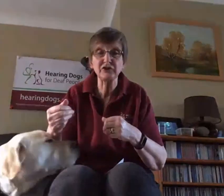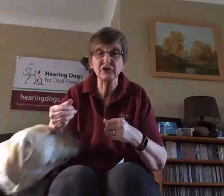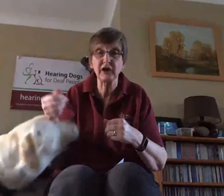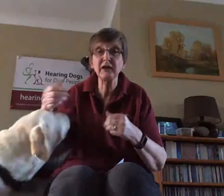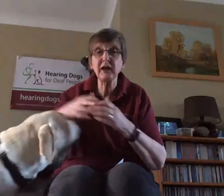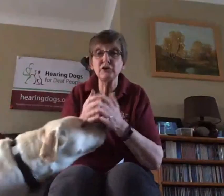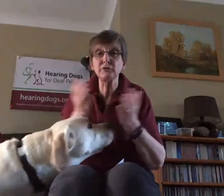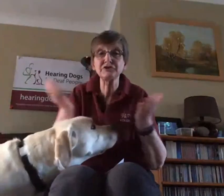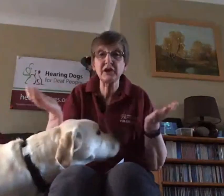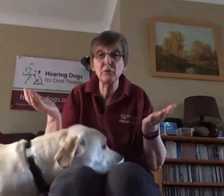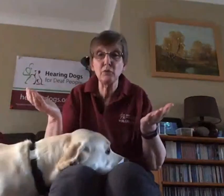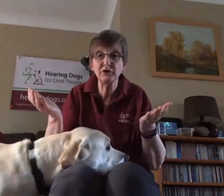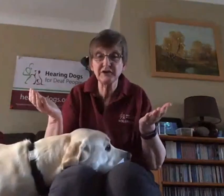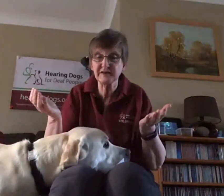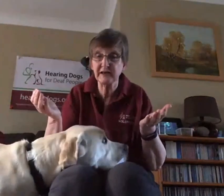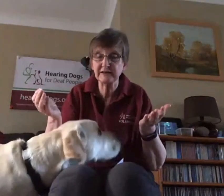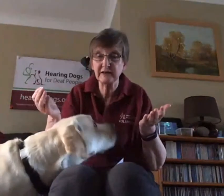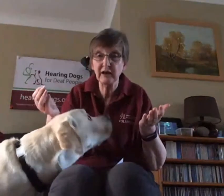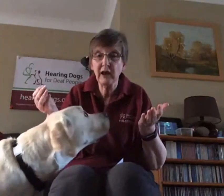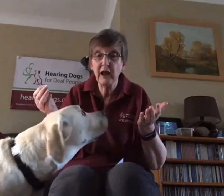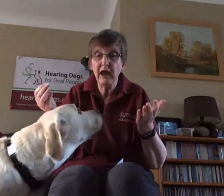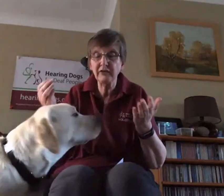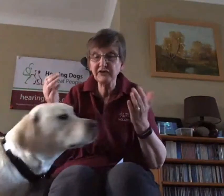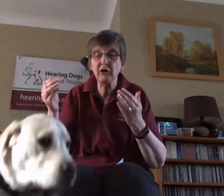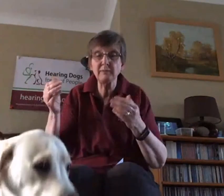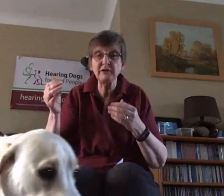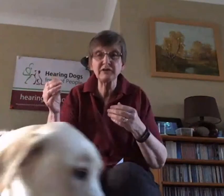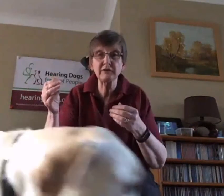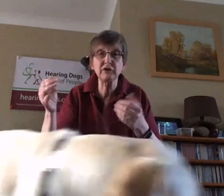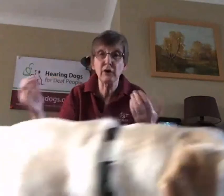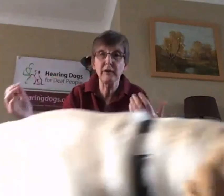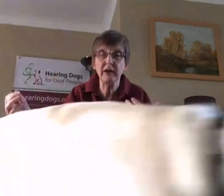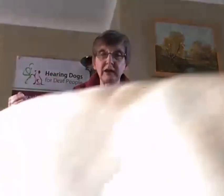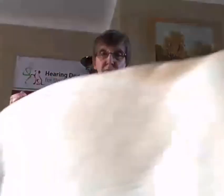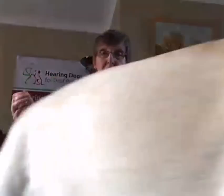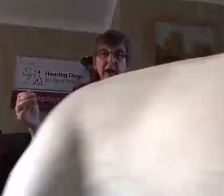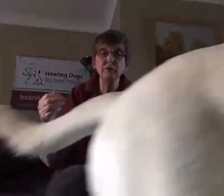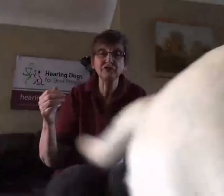Again, you will say 'what is it' this time instead of going anywhere, he will just sit